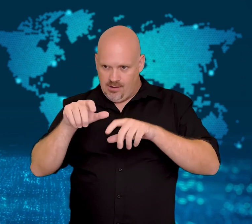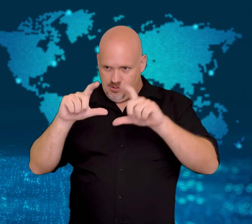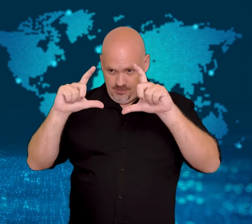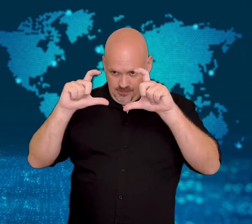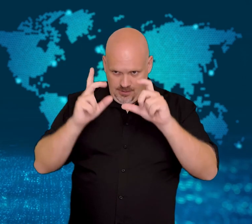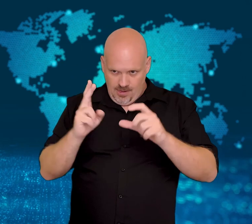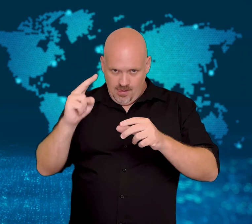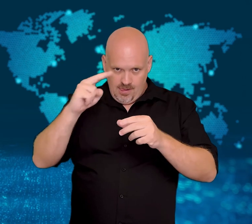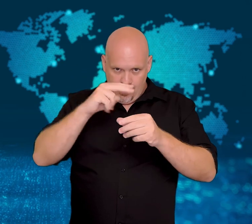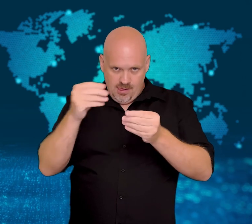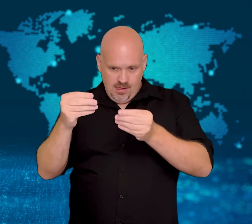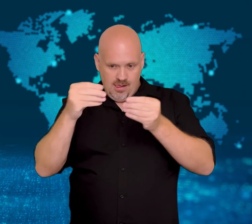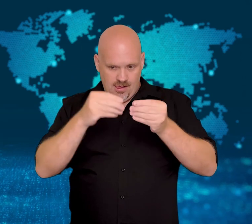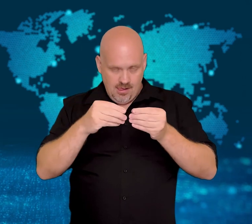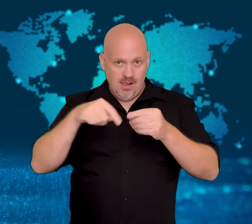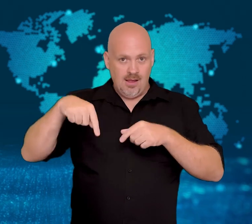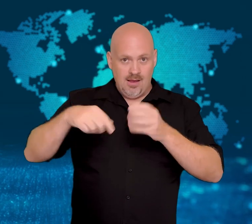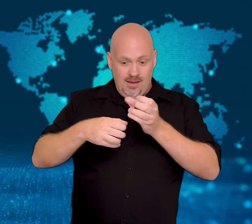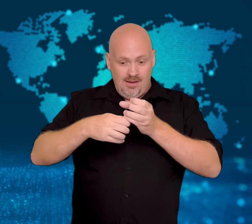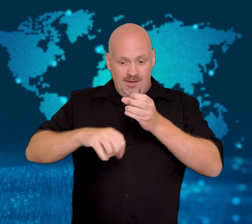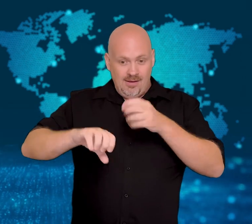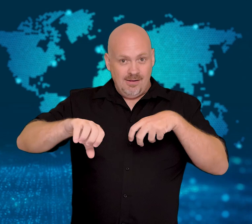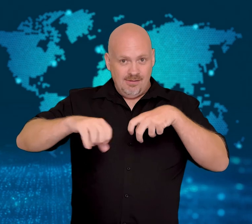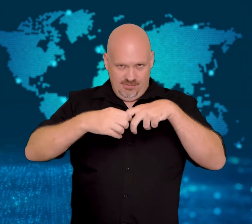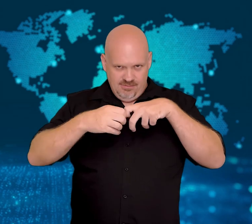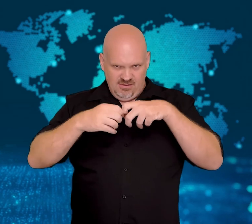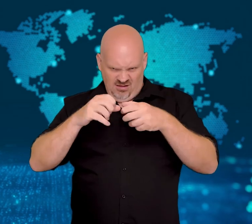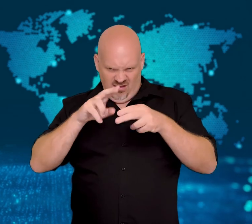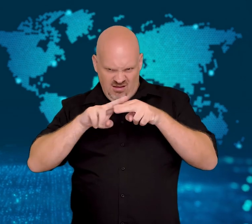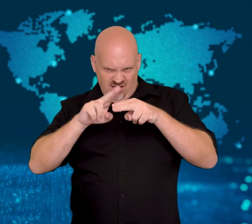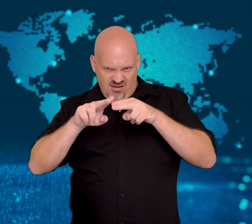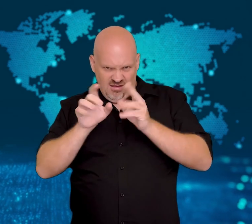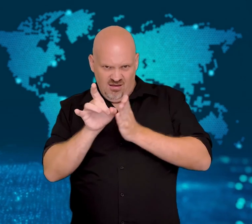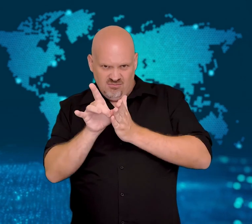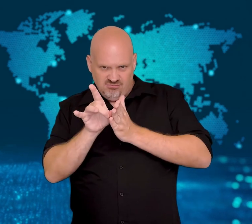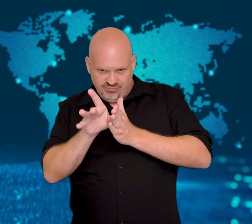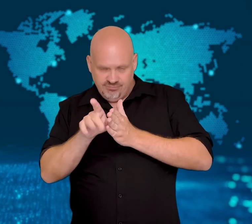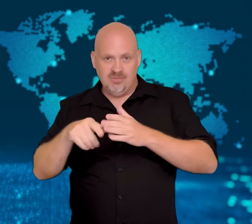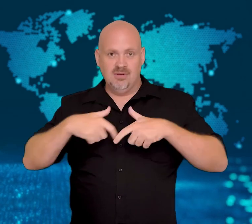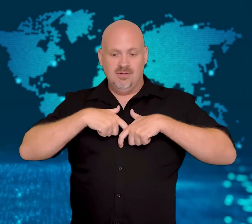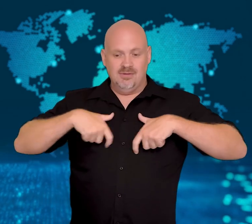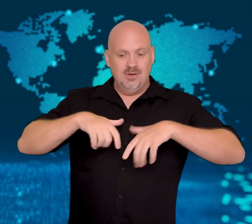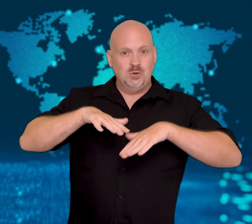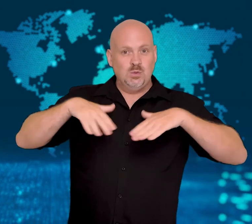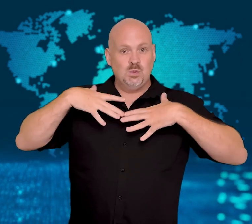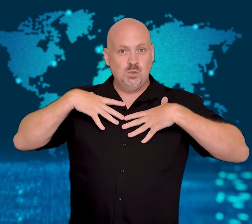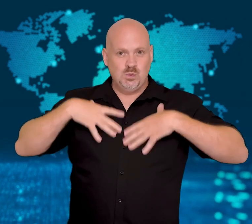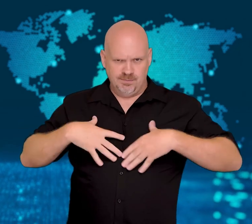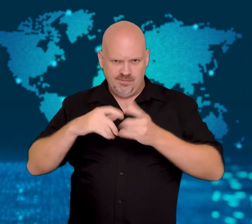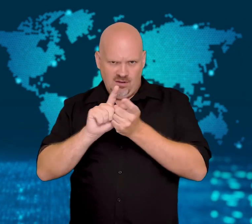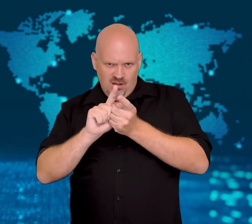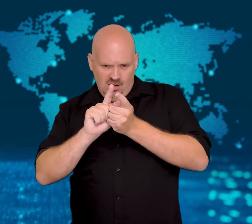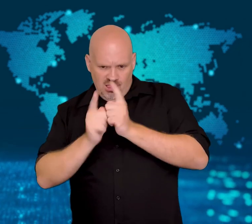The artist took an image Sian Green-Lord posted on her Instagram account of